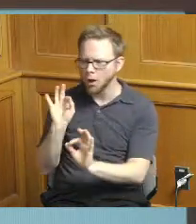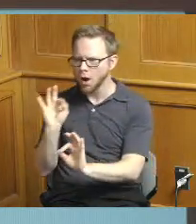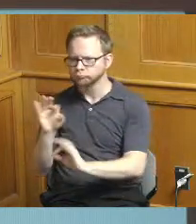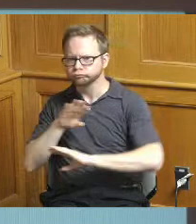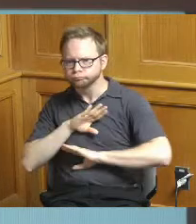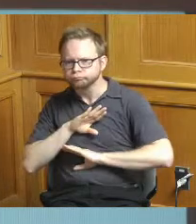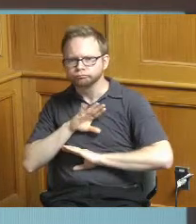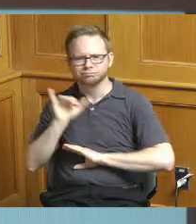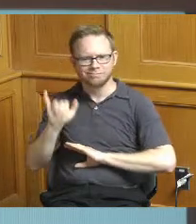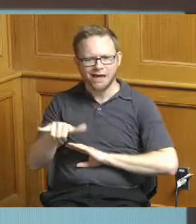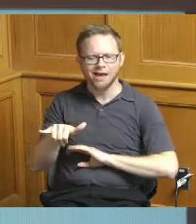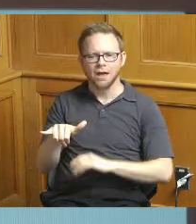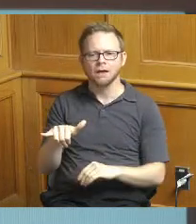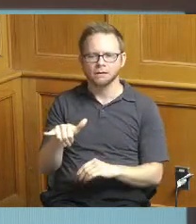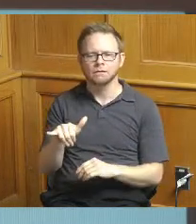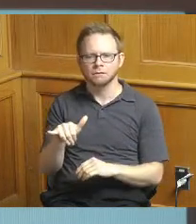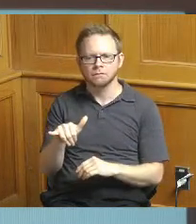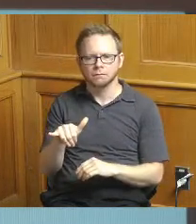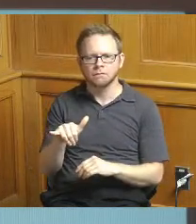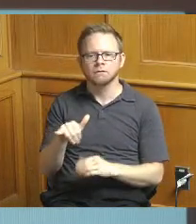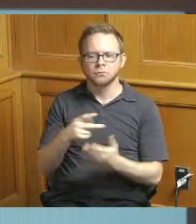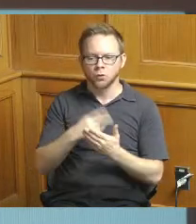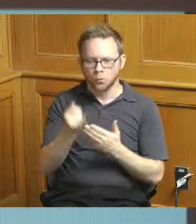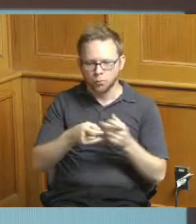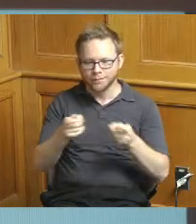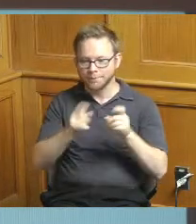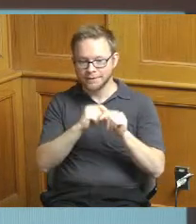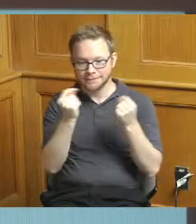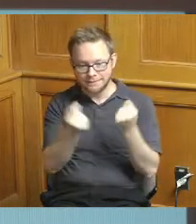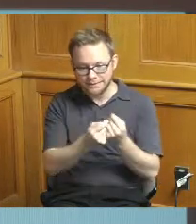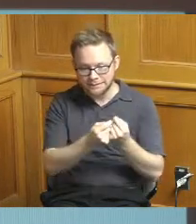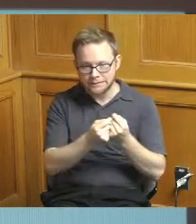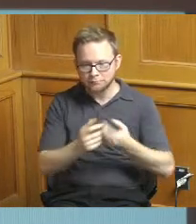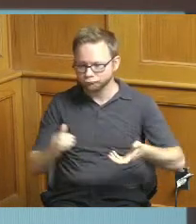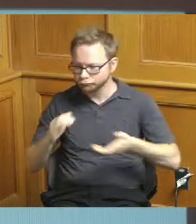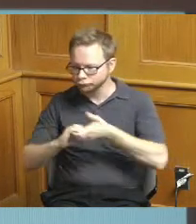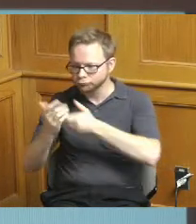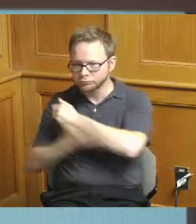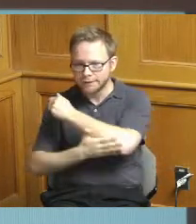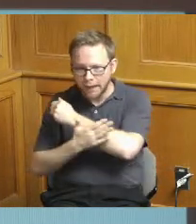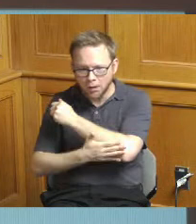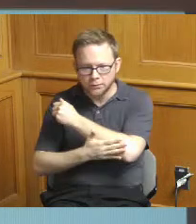our program management team in coordination with the county you know has really you know built